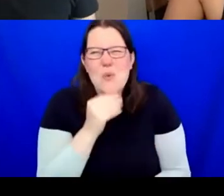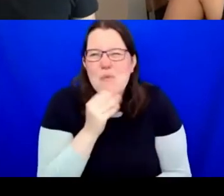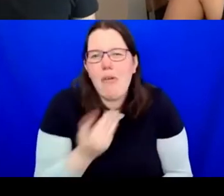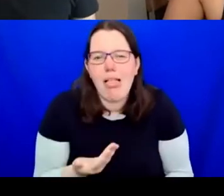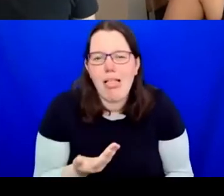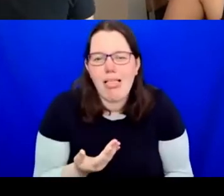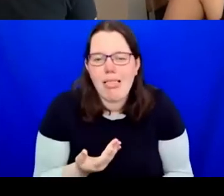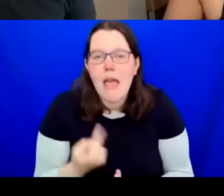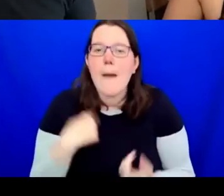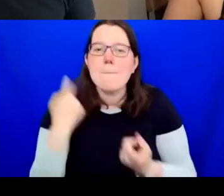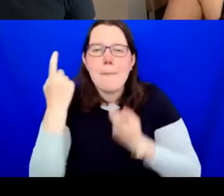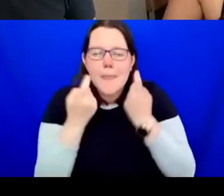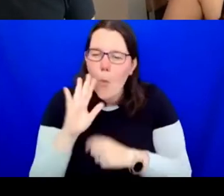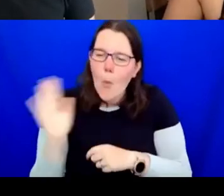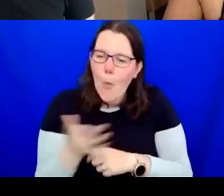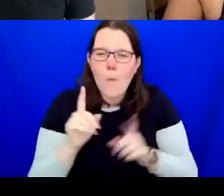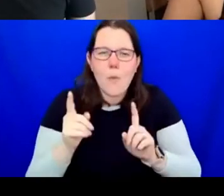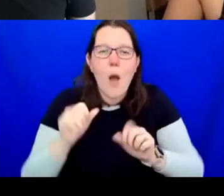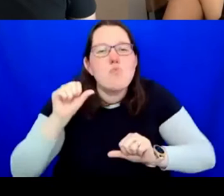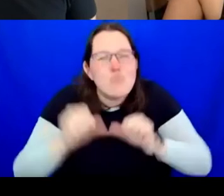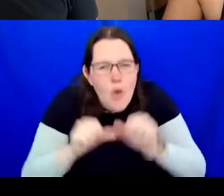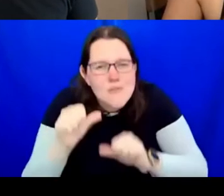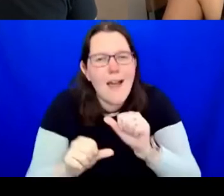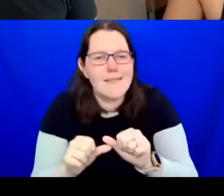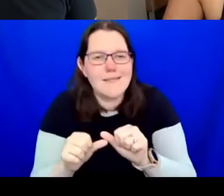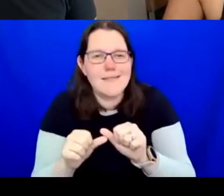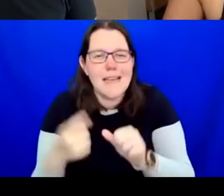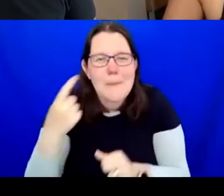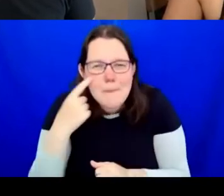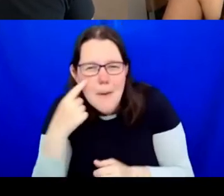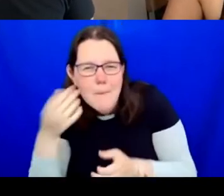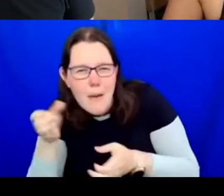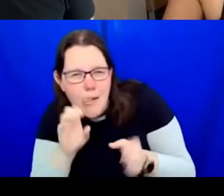an experiment. What works for one institution may not work for another but learning how